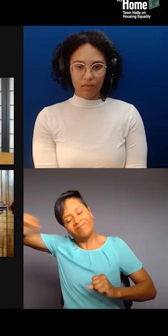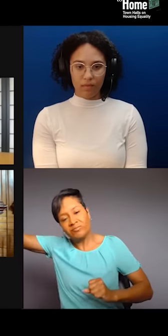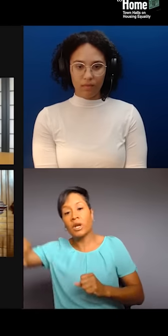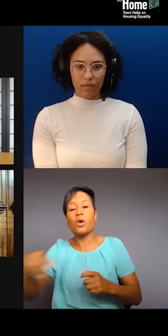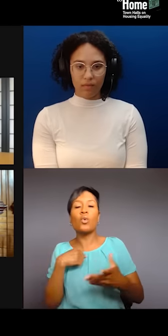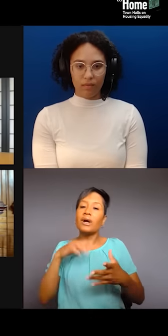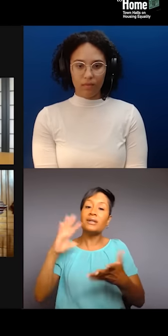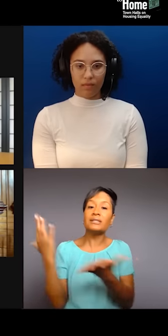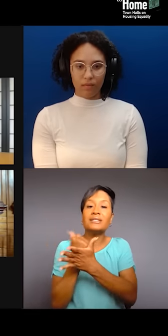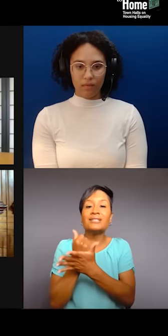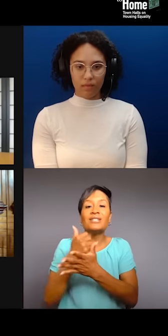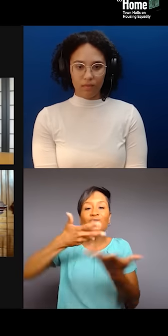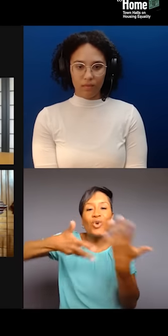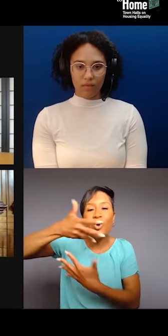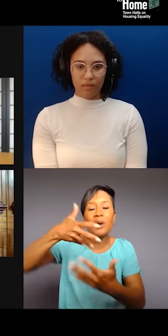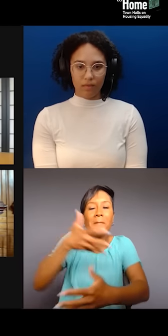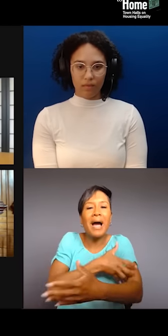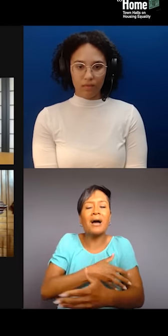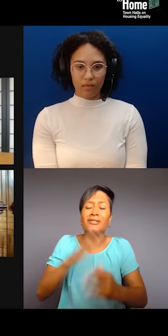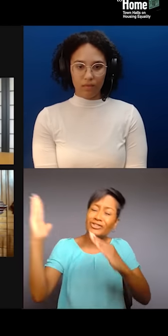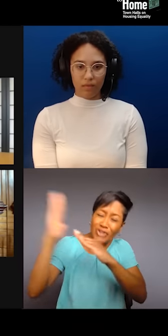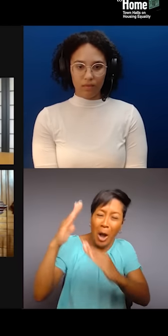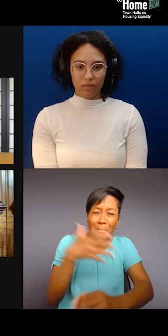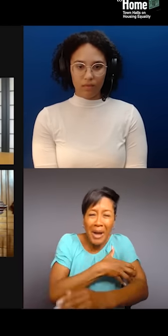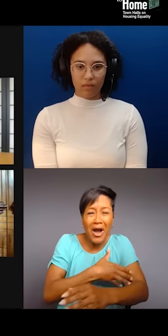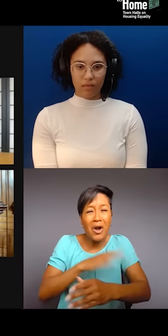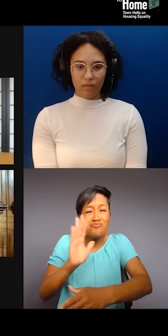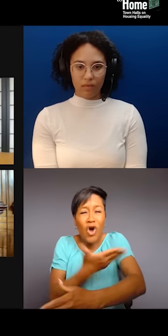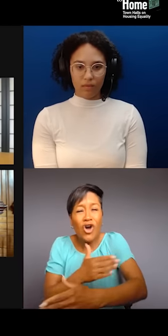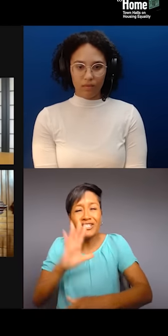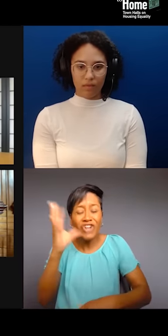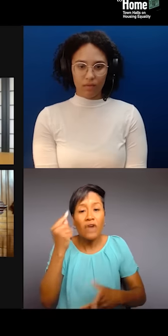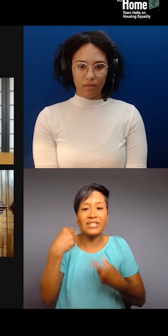music and culture, not only to entertain people and to give our people,